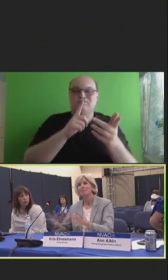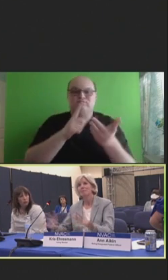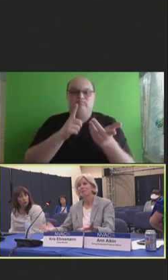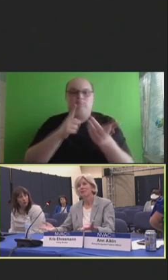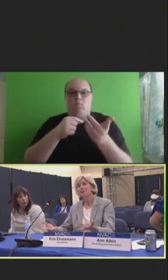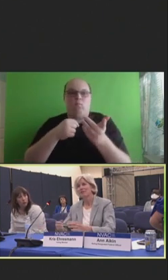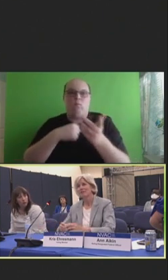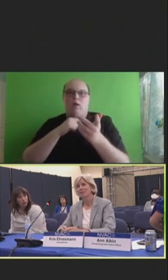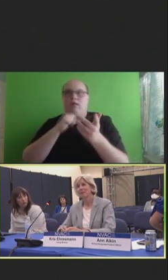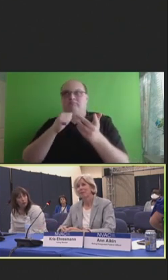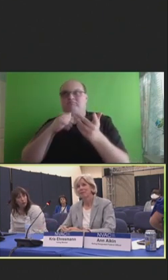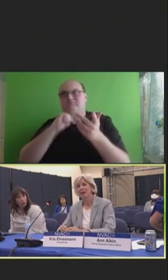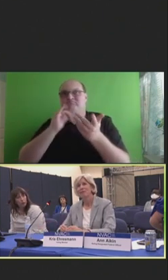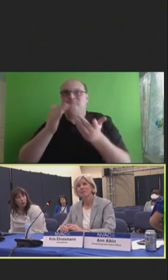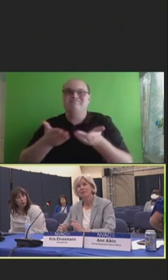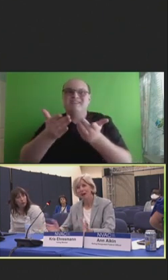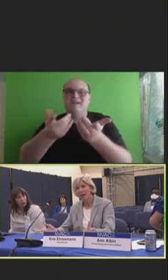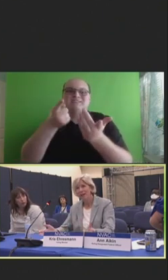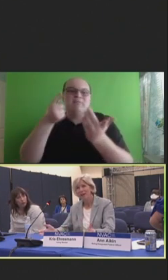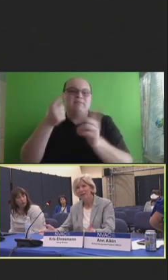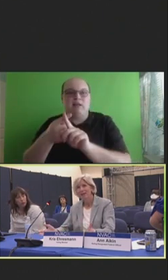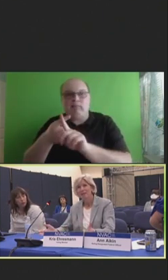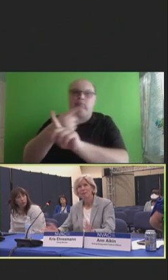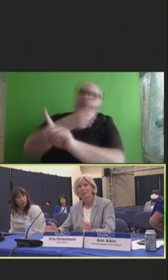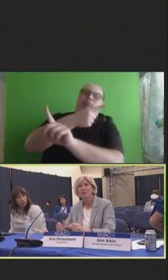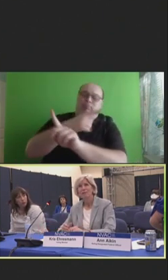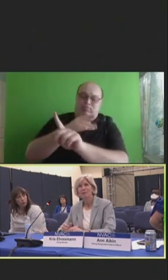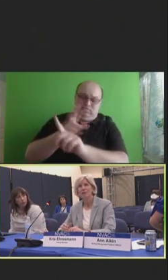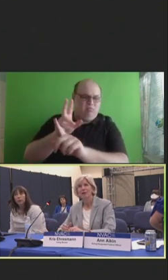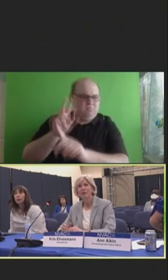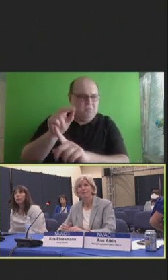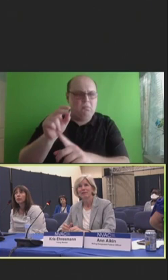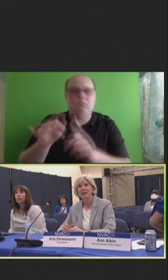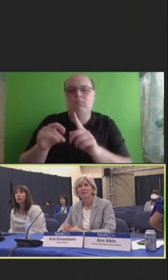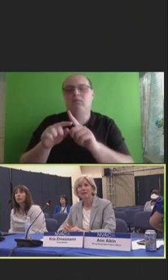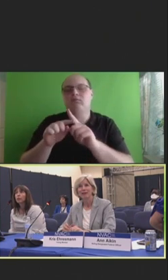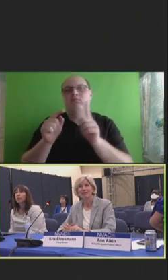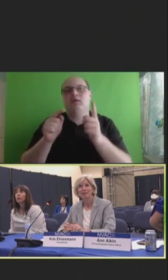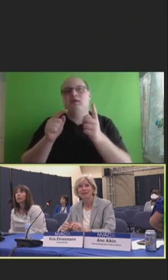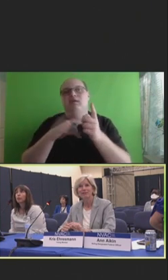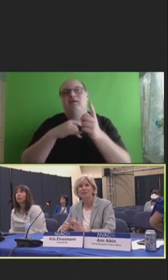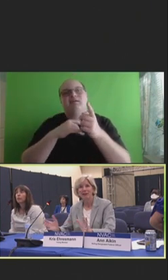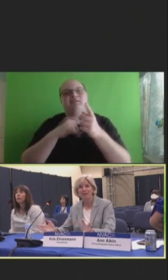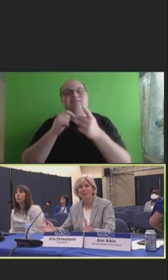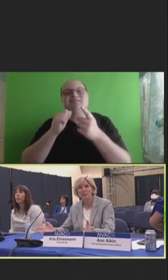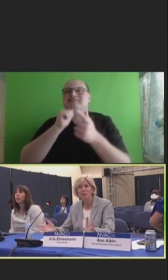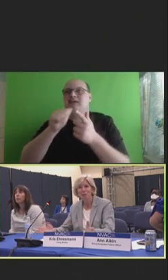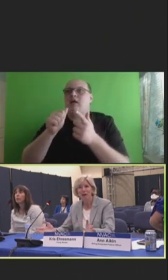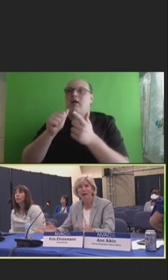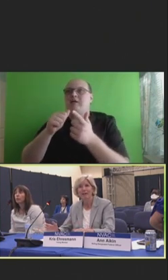suggesting something that's outside the purview of NVAC or it's not too broad.